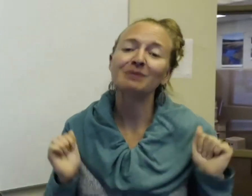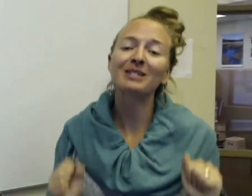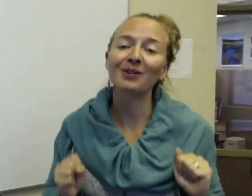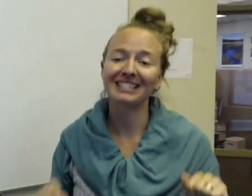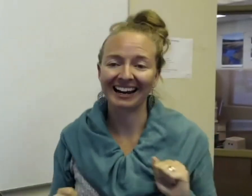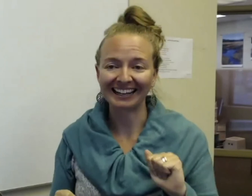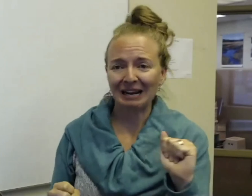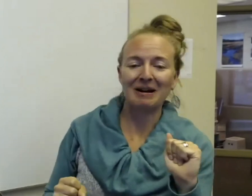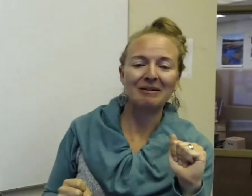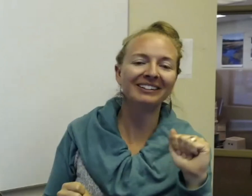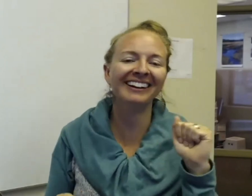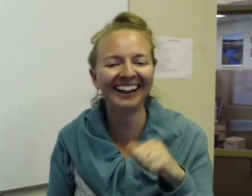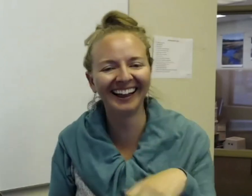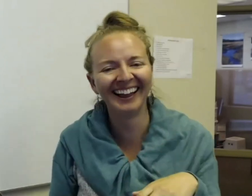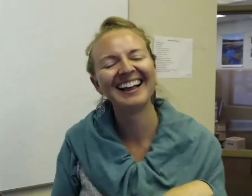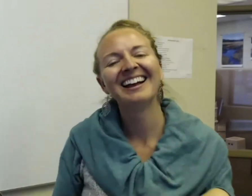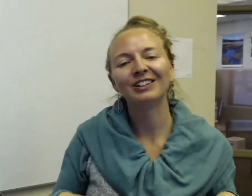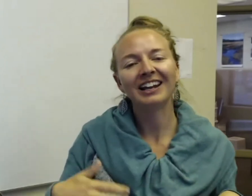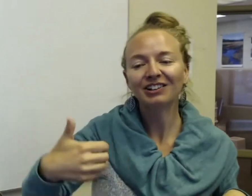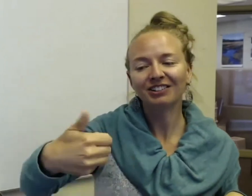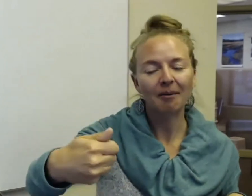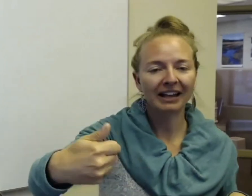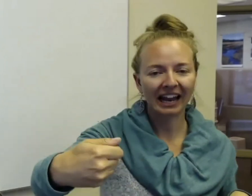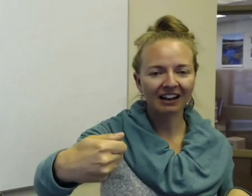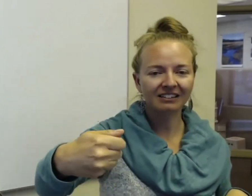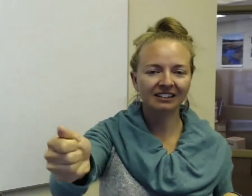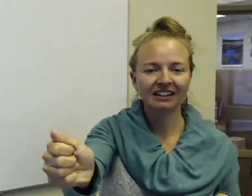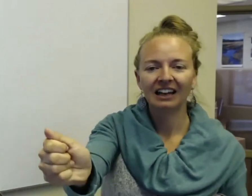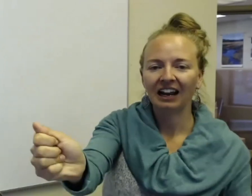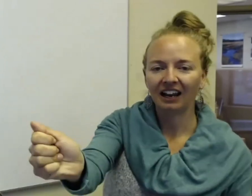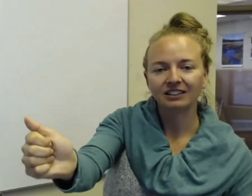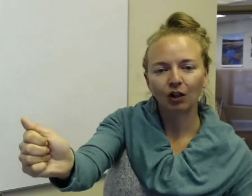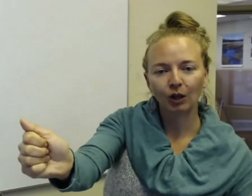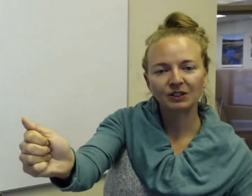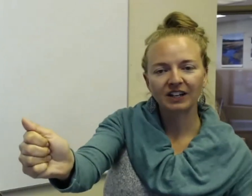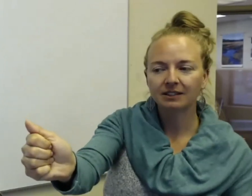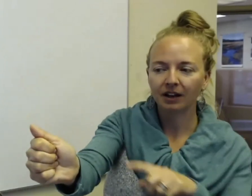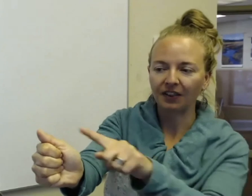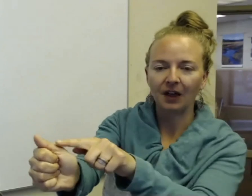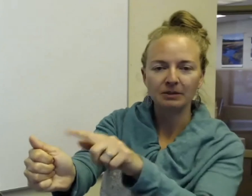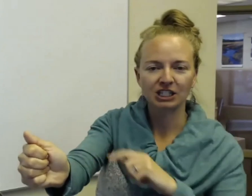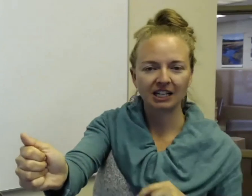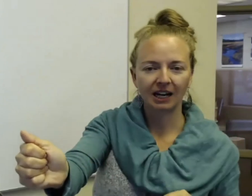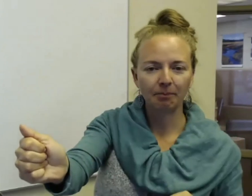And so excited it came out. You take your dominant hand, and it's a closed fist, the thumb is just sticking up a little bit.